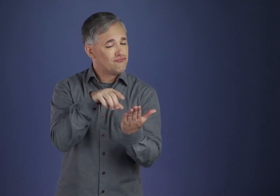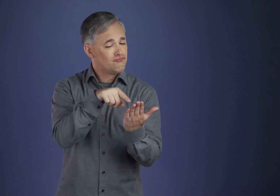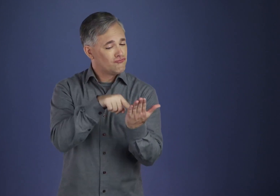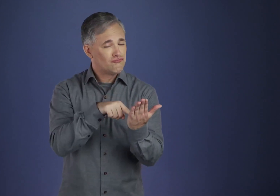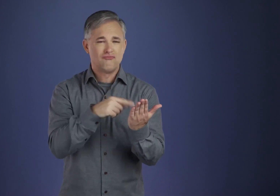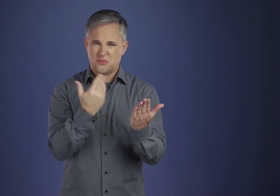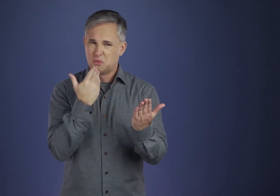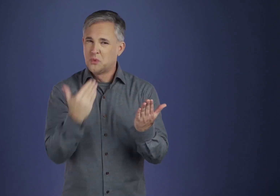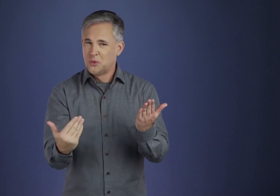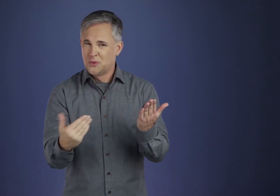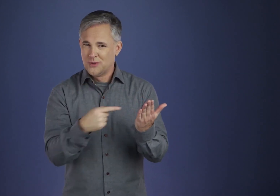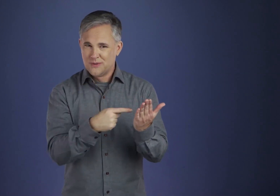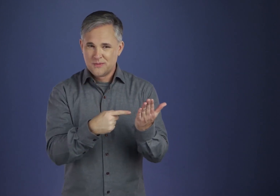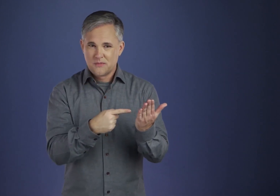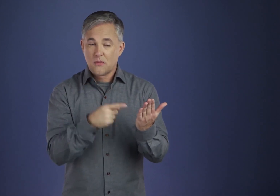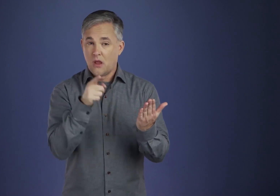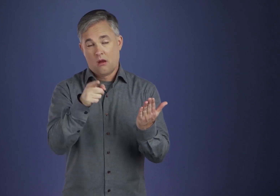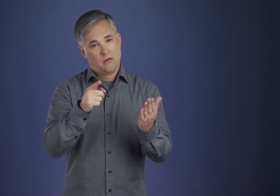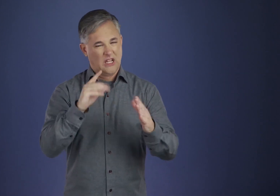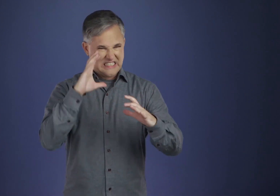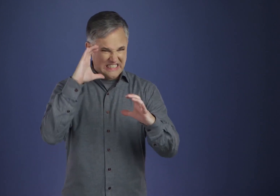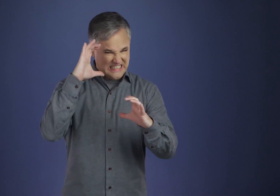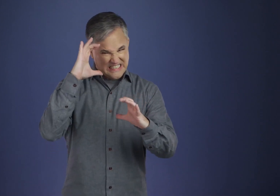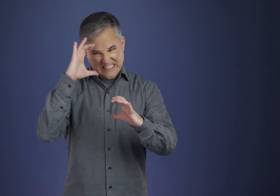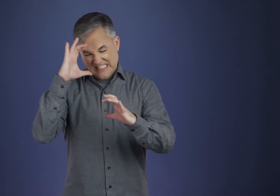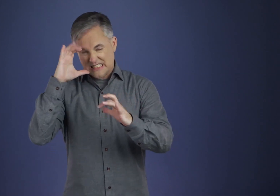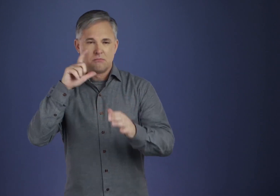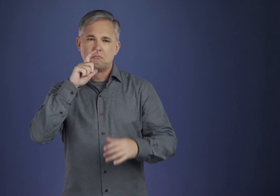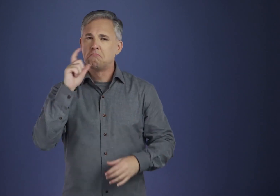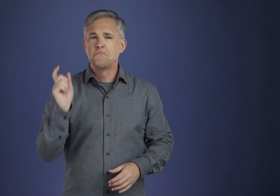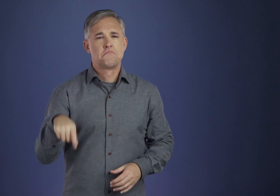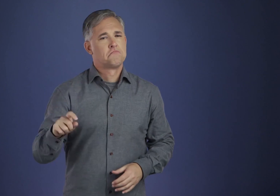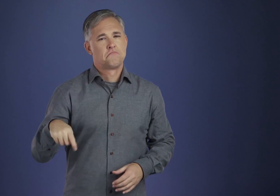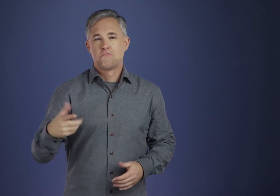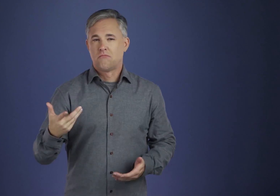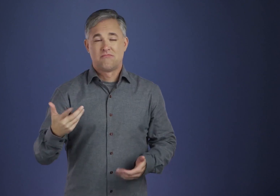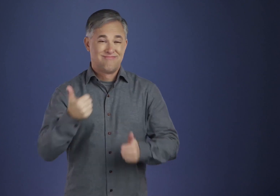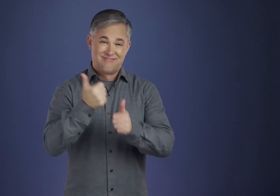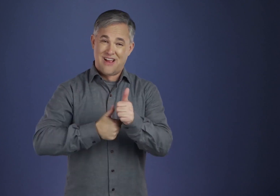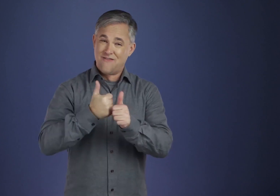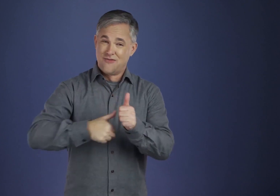First let's look at a really good prayer. We won't have far to seek;